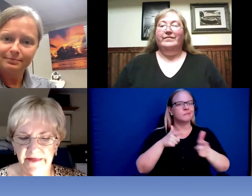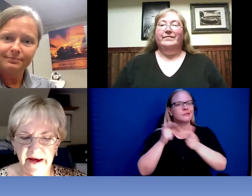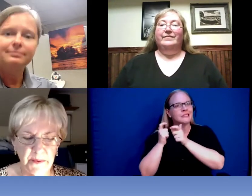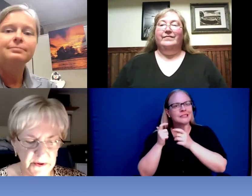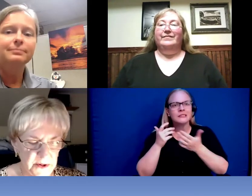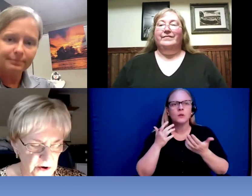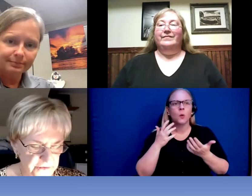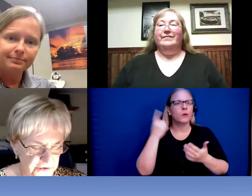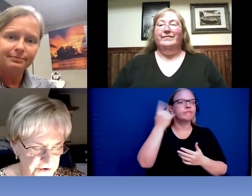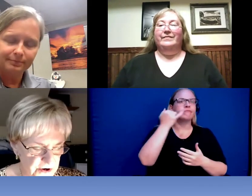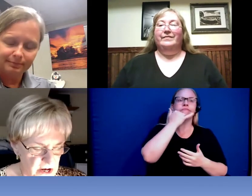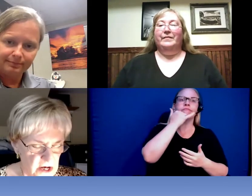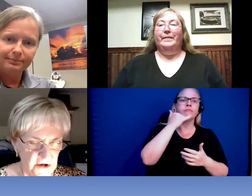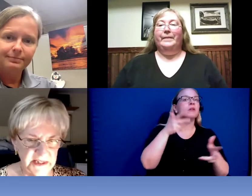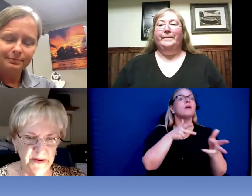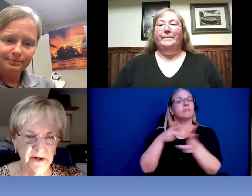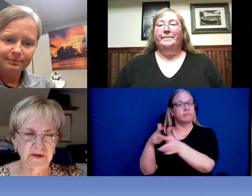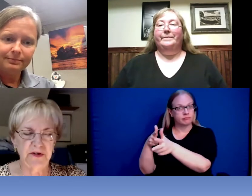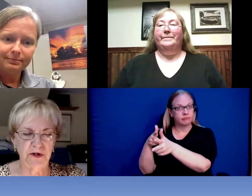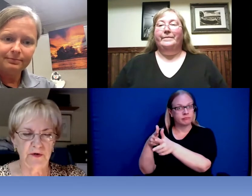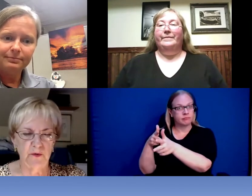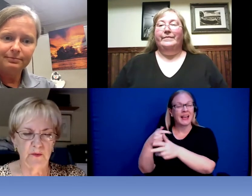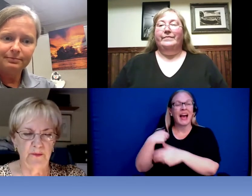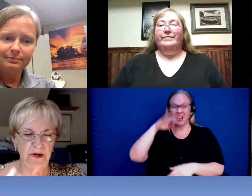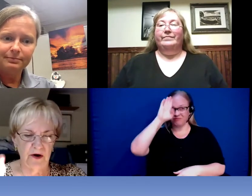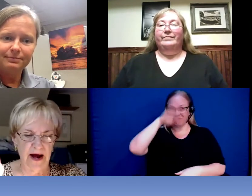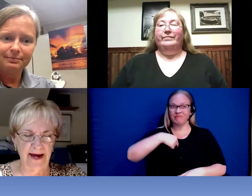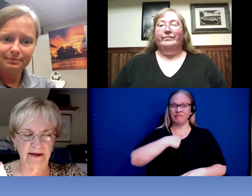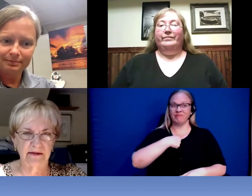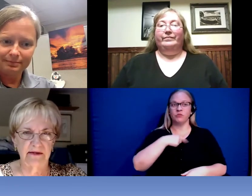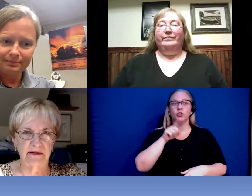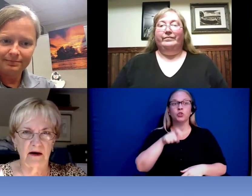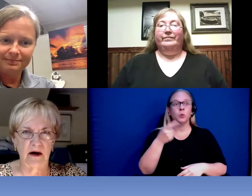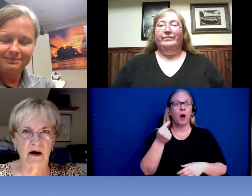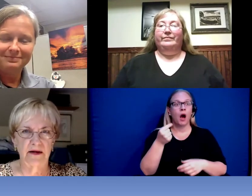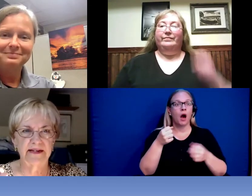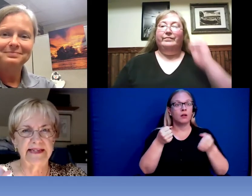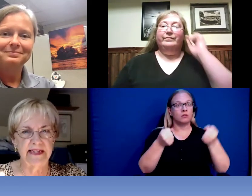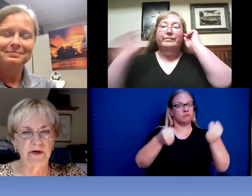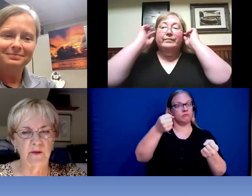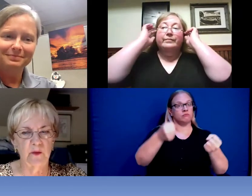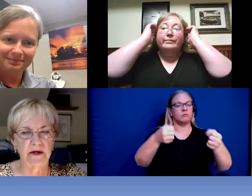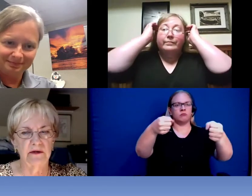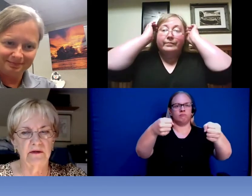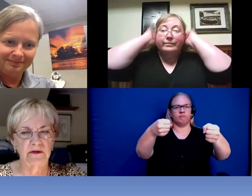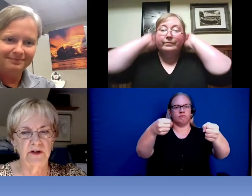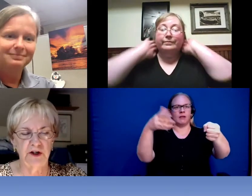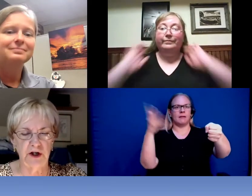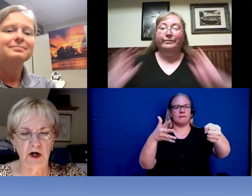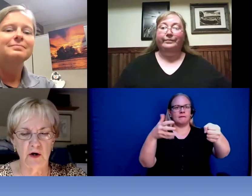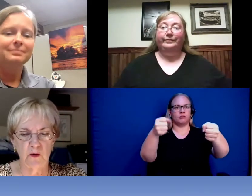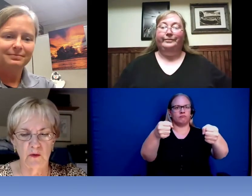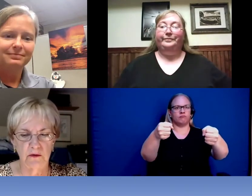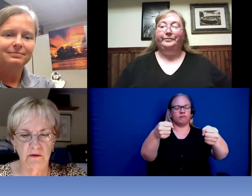pull you over they are supposed to put your hands on the steering wheel to show, I